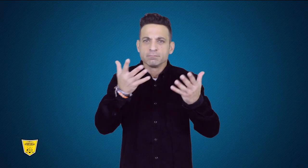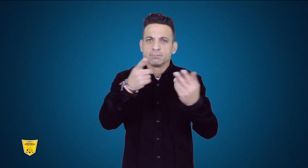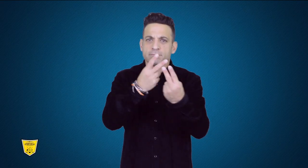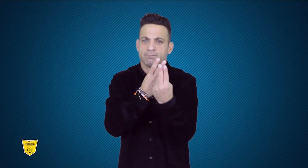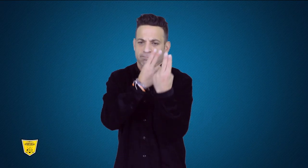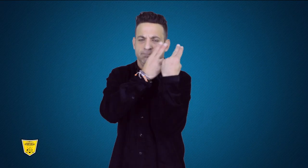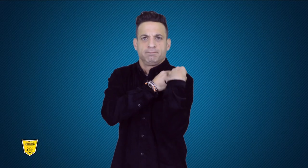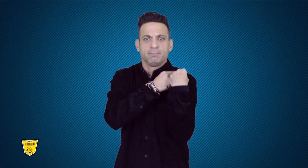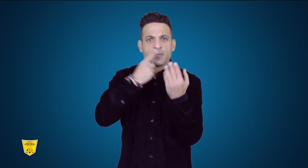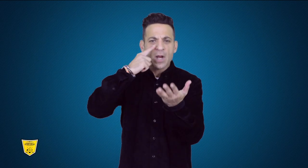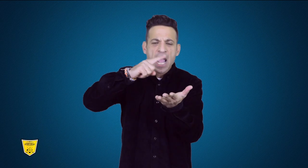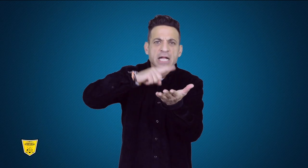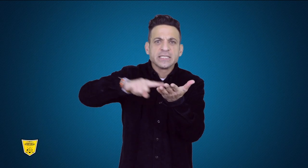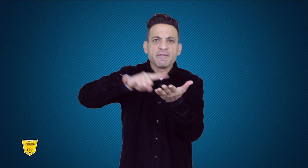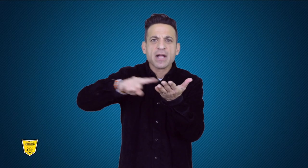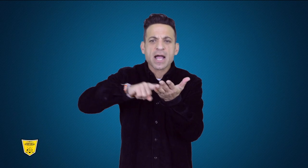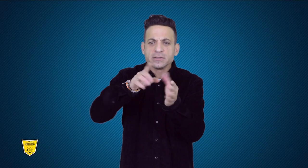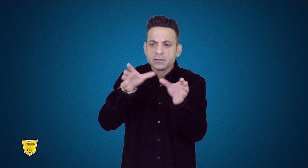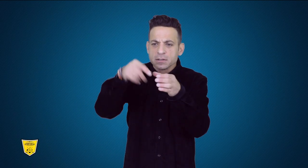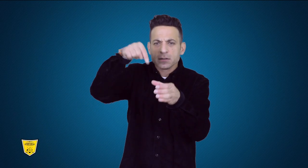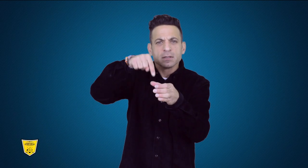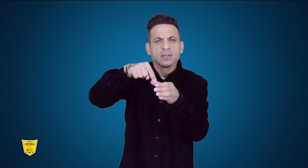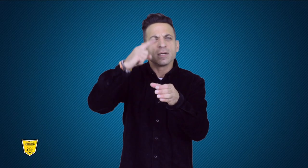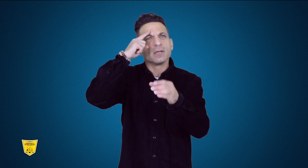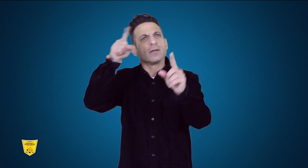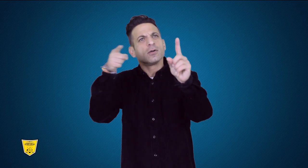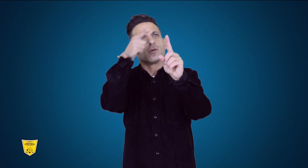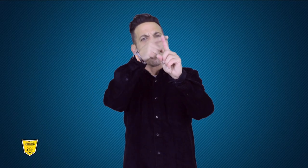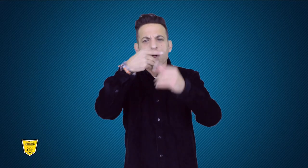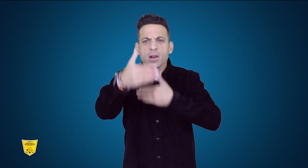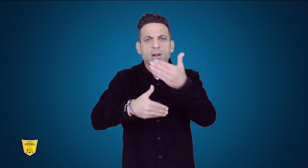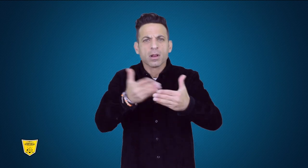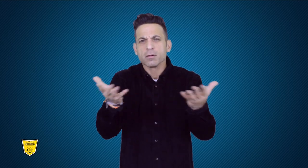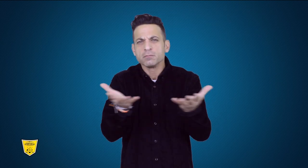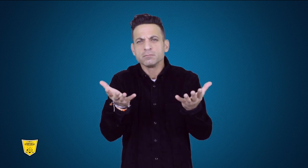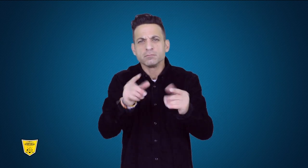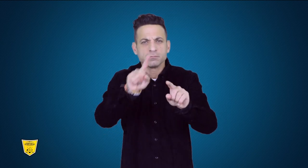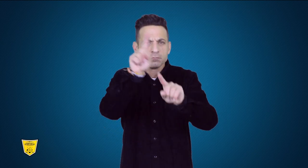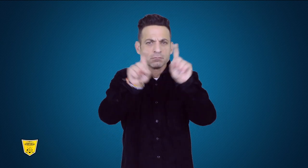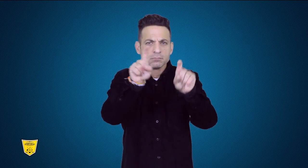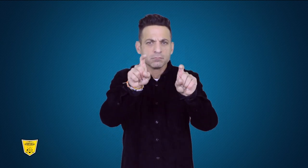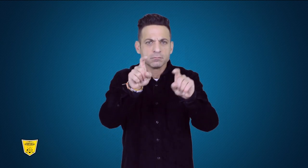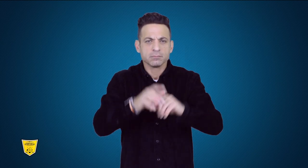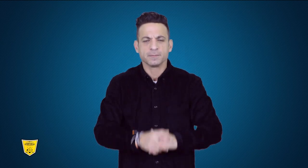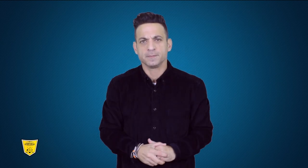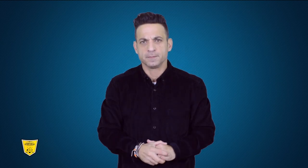What was the role of the Investigative Task Force?